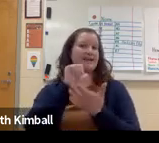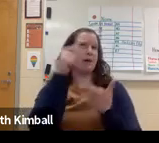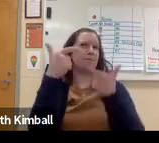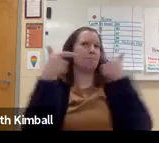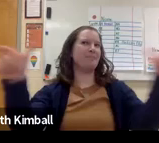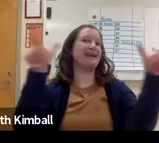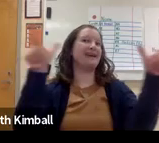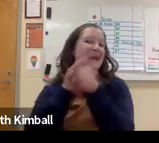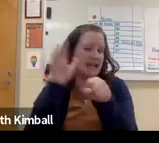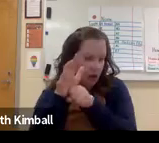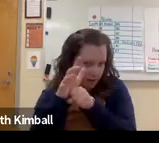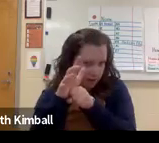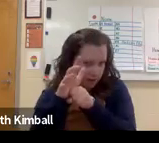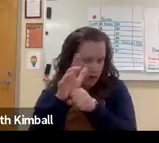Oh, personally, our school